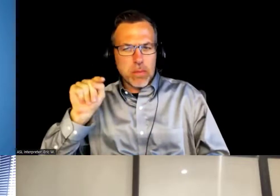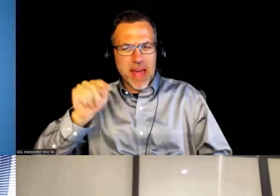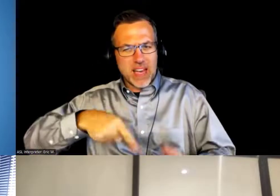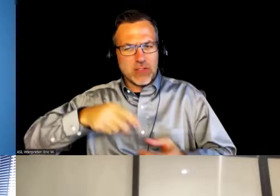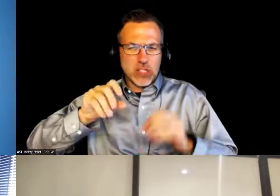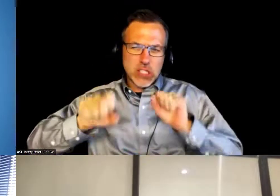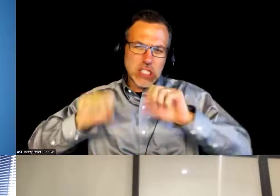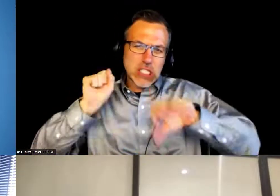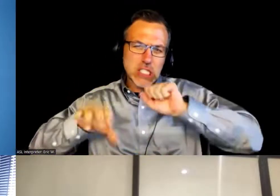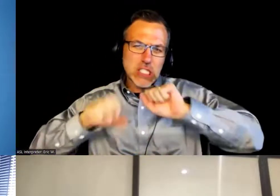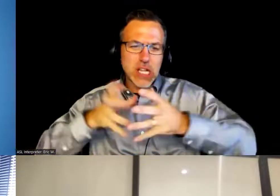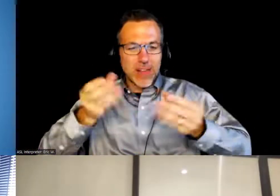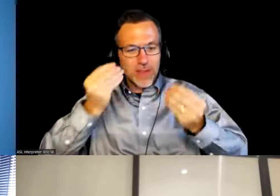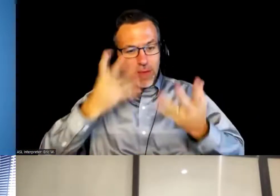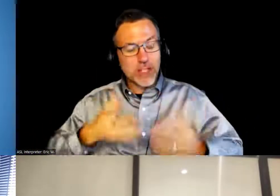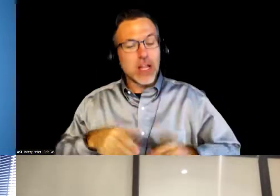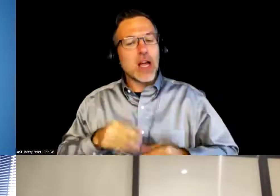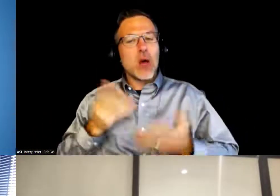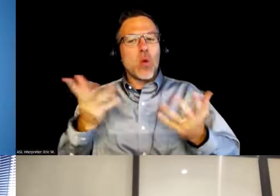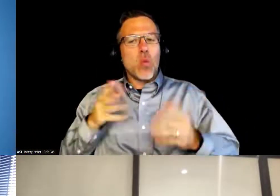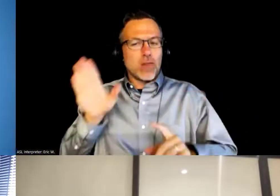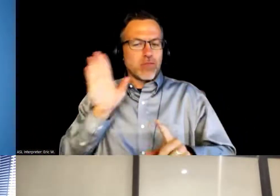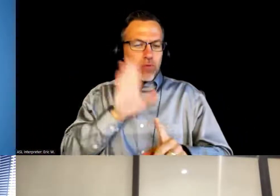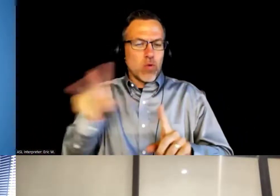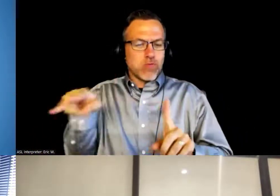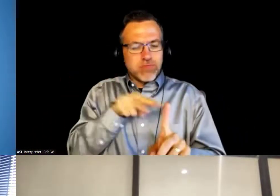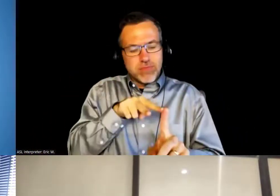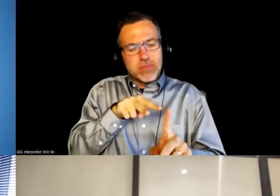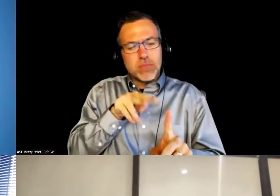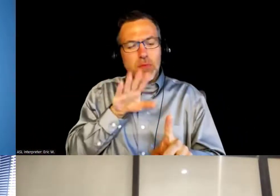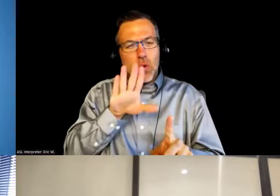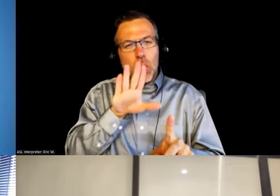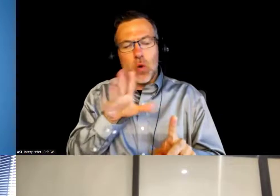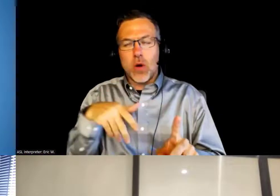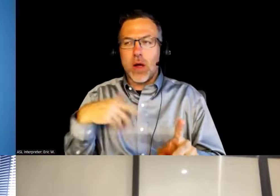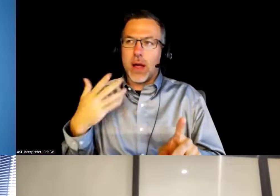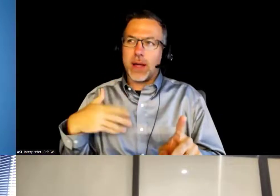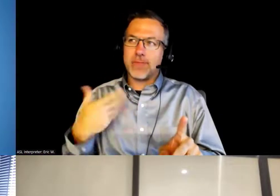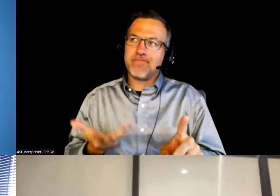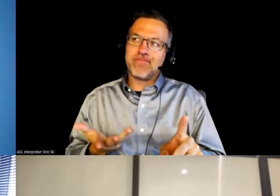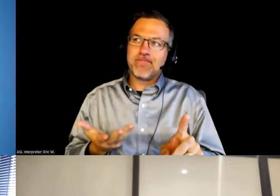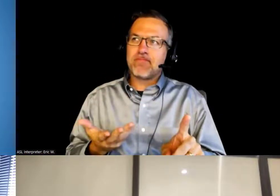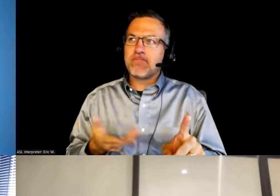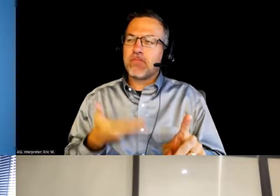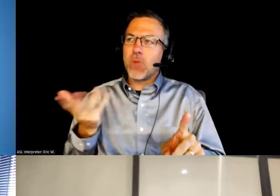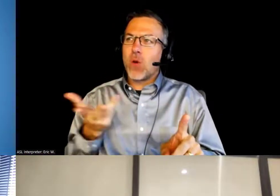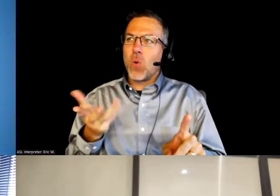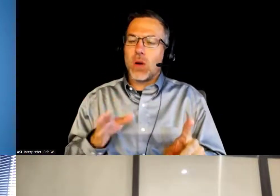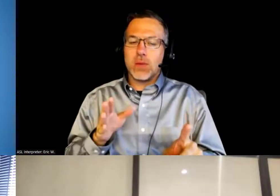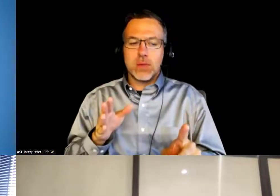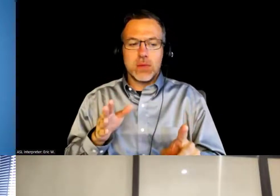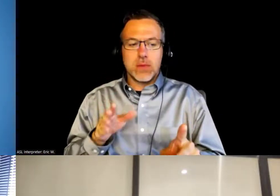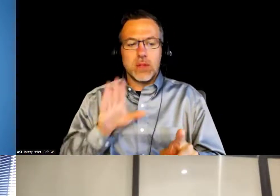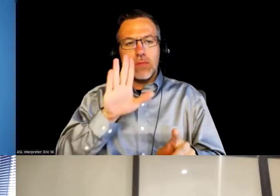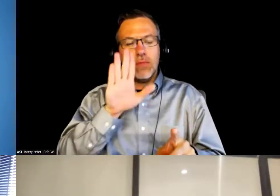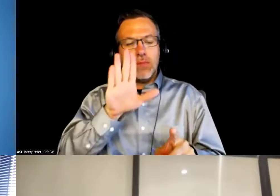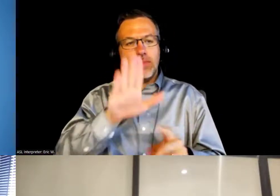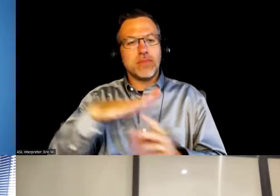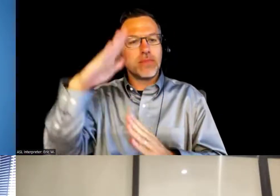but what, from your point of view, what would be your top three, you know, recommendations